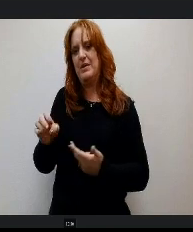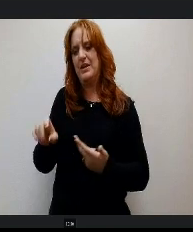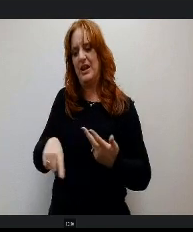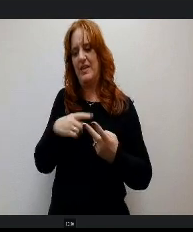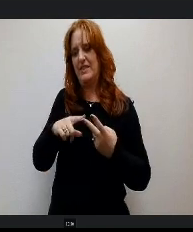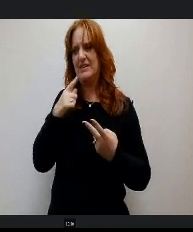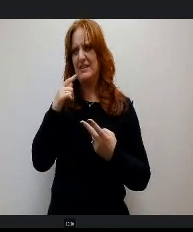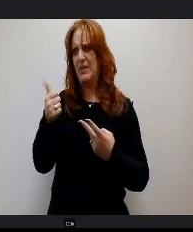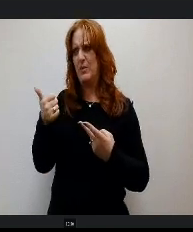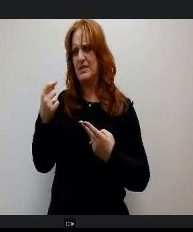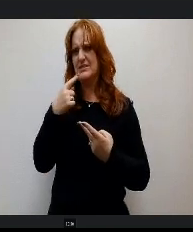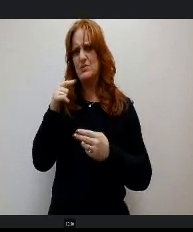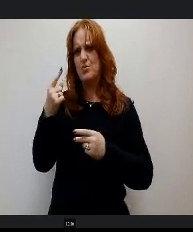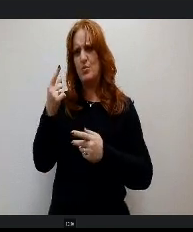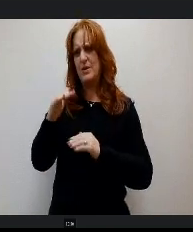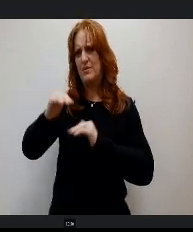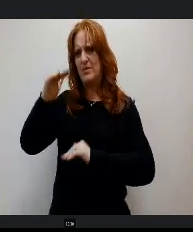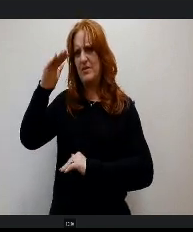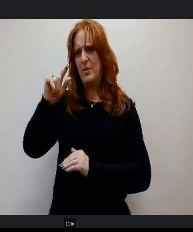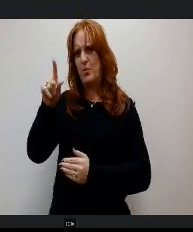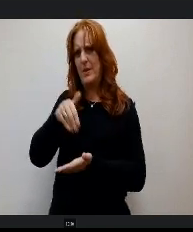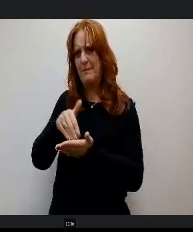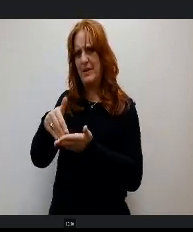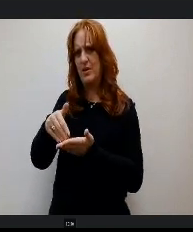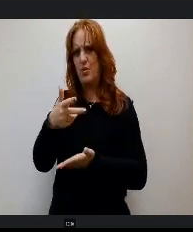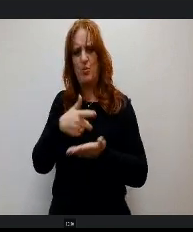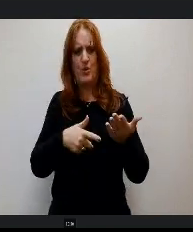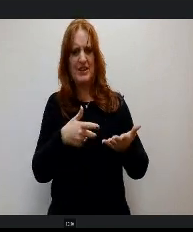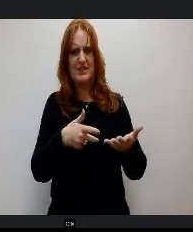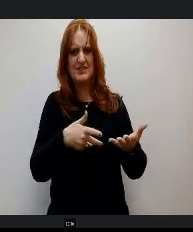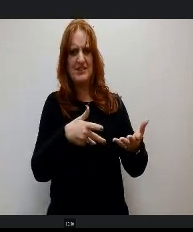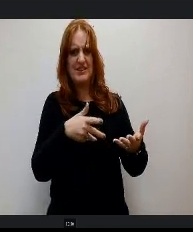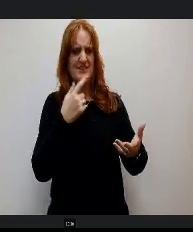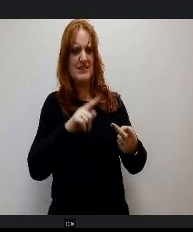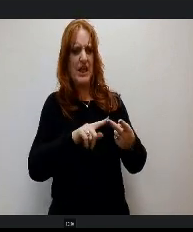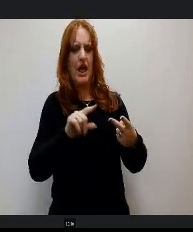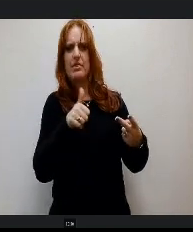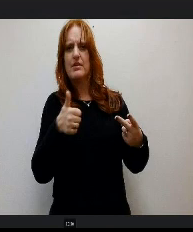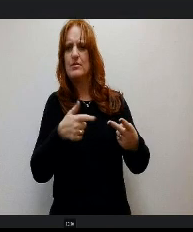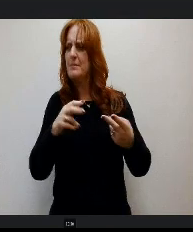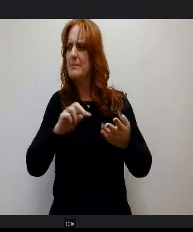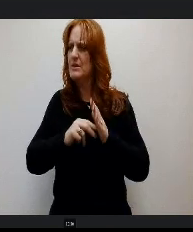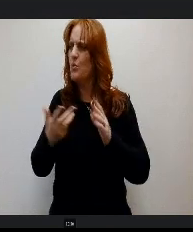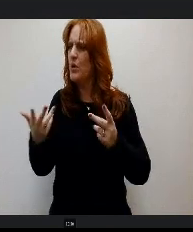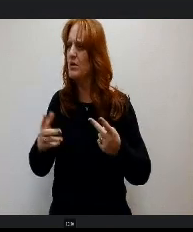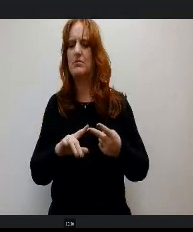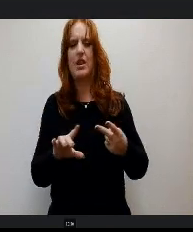What is left after supplies and equipment to go into the other expenses would be like dues fees.